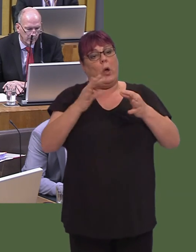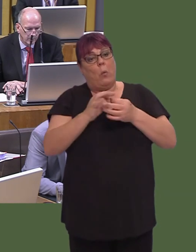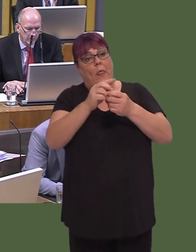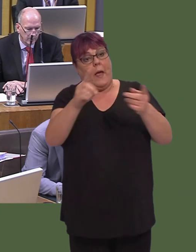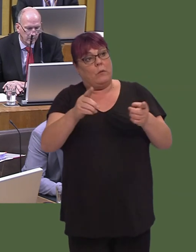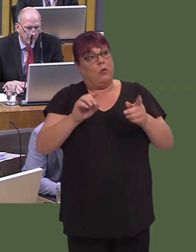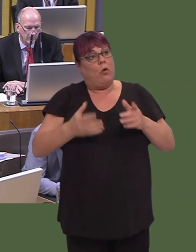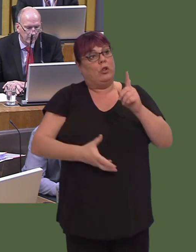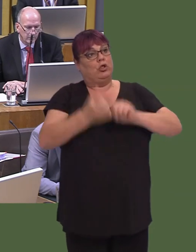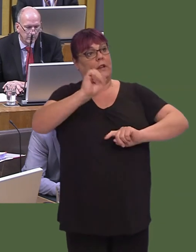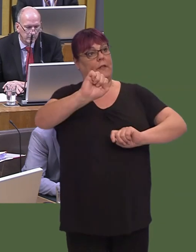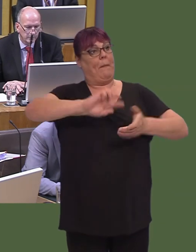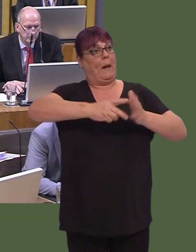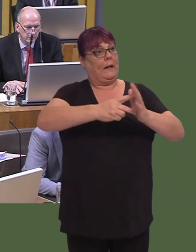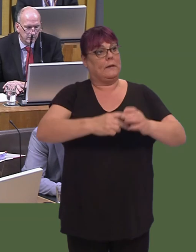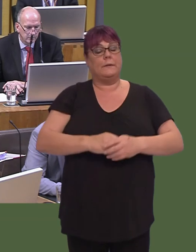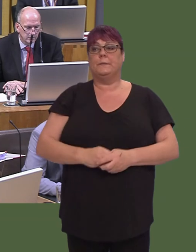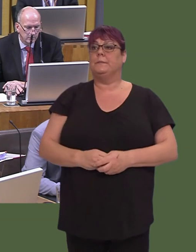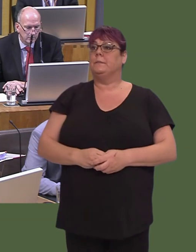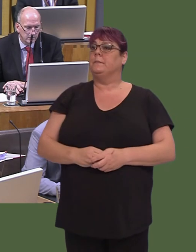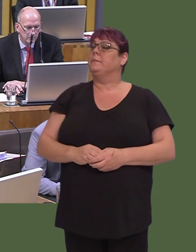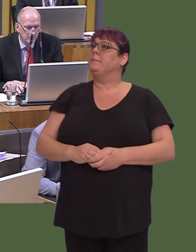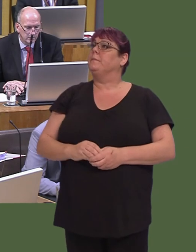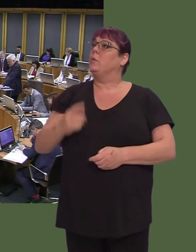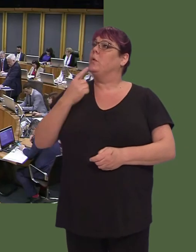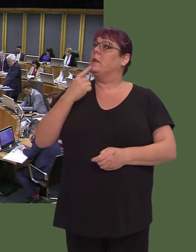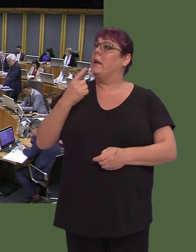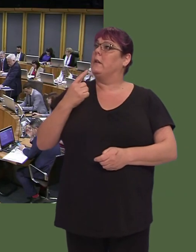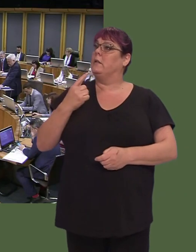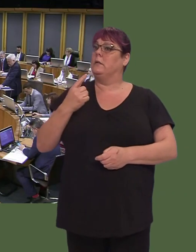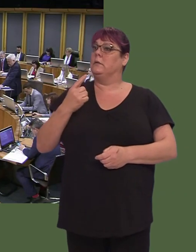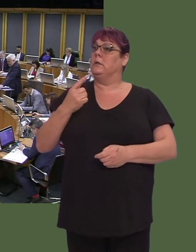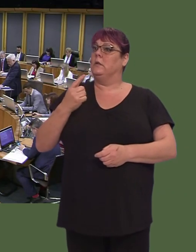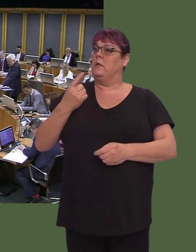Bethan Sayed AM: As you've mentioned, as part of the exit from this scheme in 2015, a borrowing